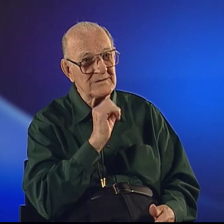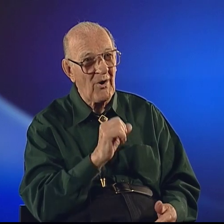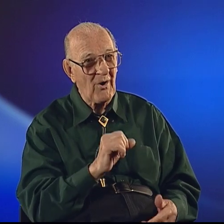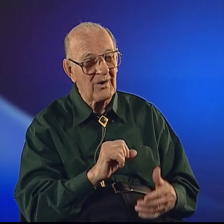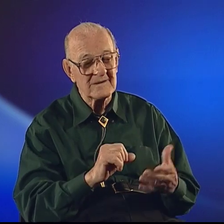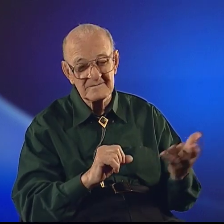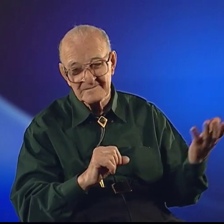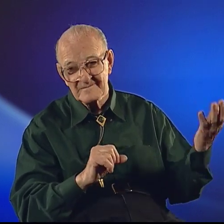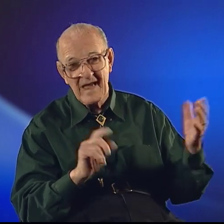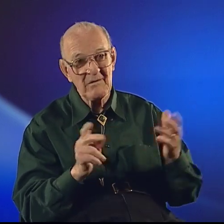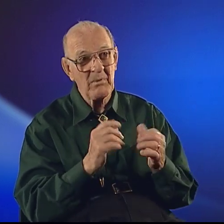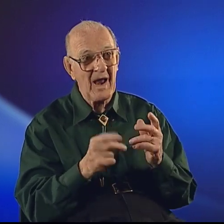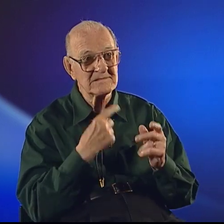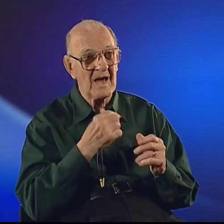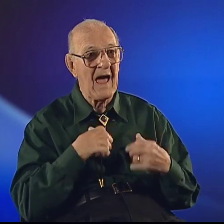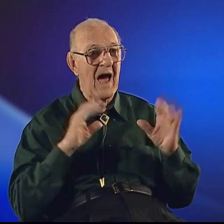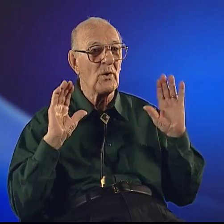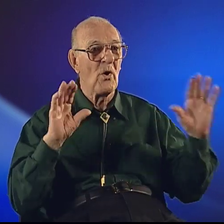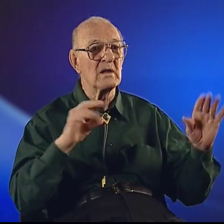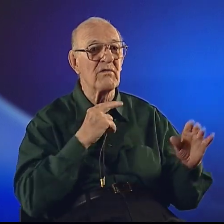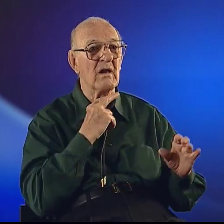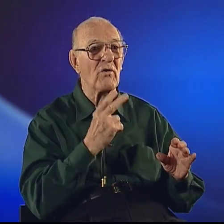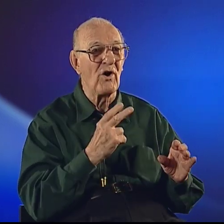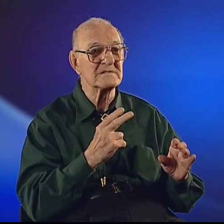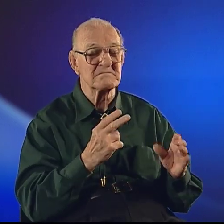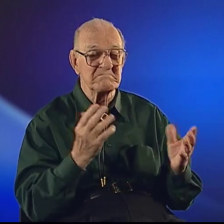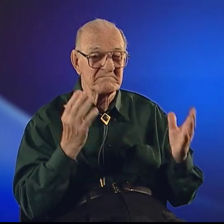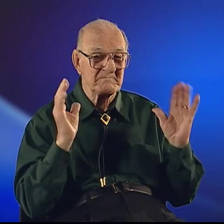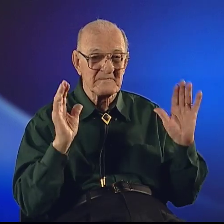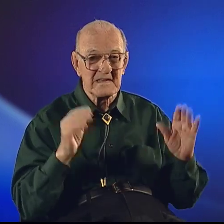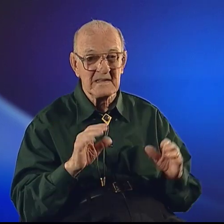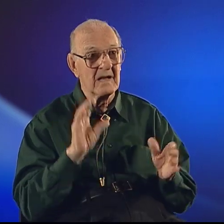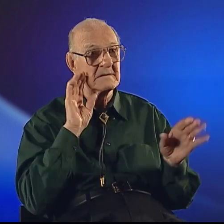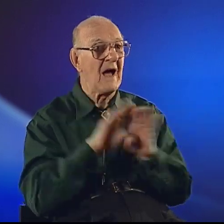Everybody said I had a wonderful voice... ...then deaf -